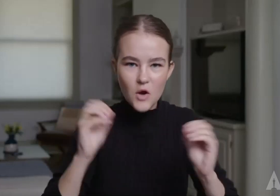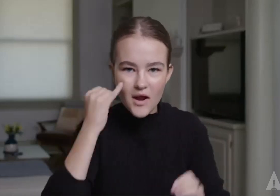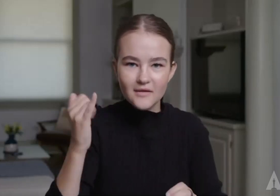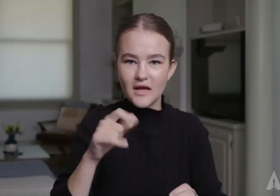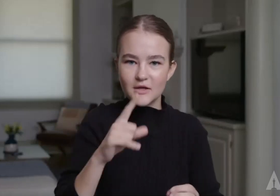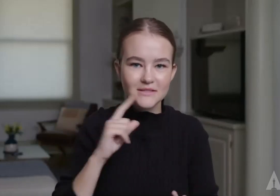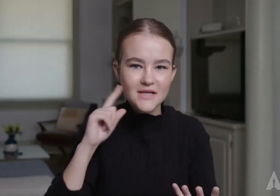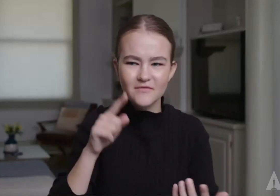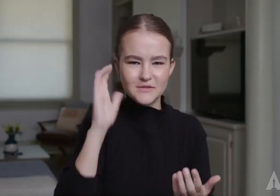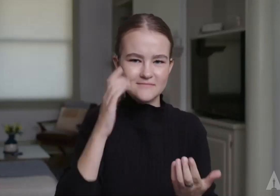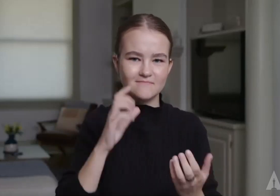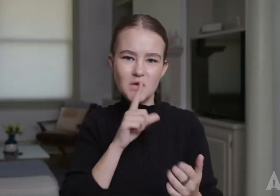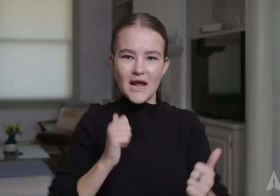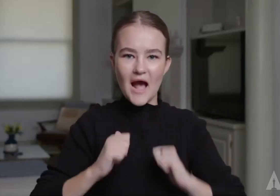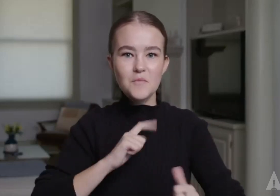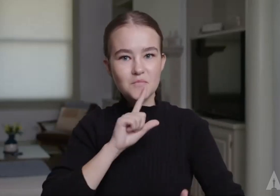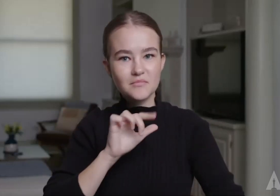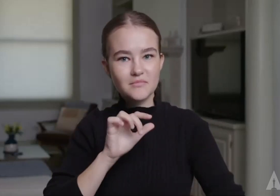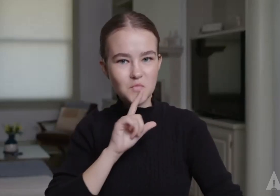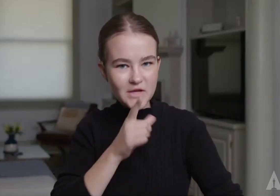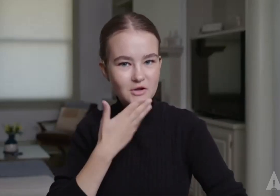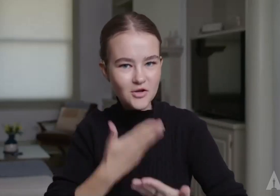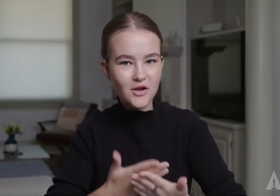I had no idea that you're deaf. You act really well.